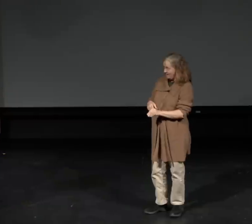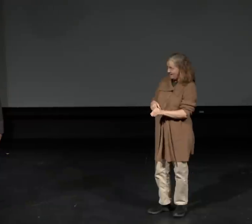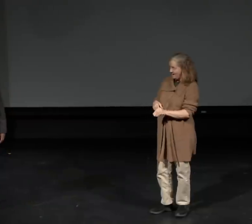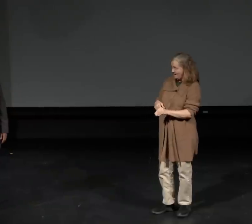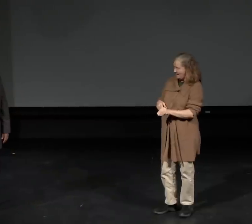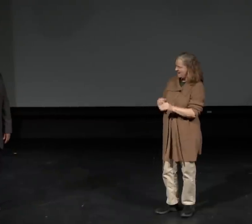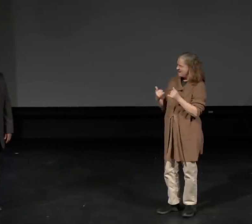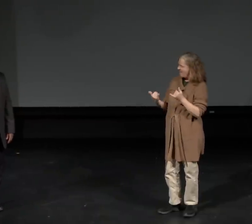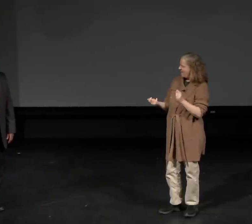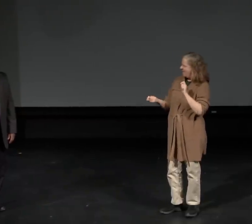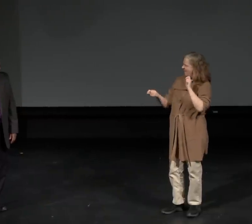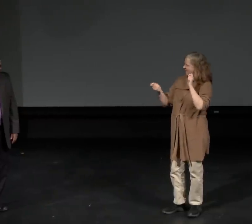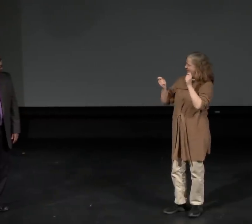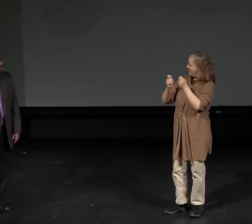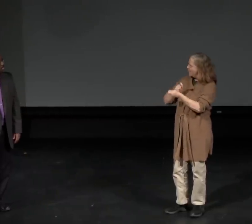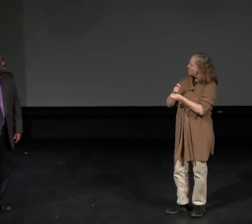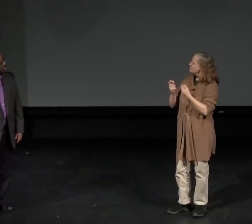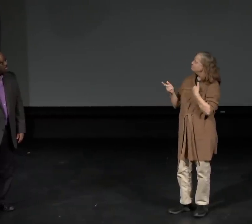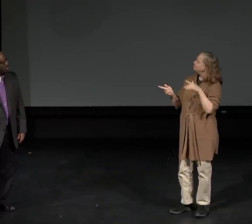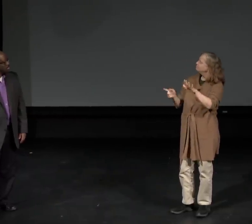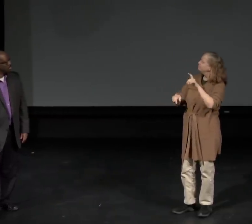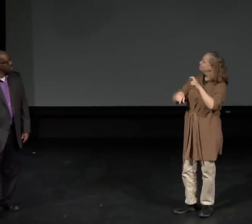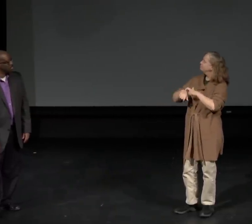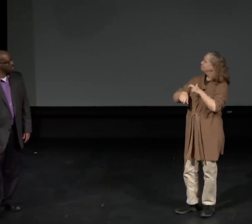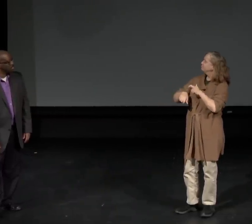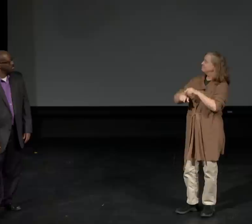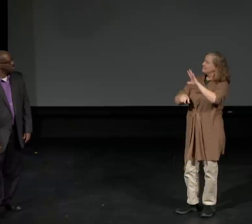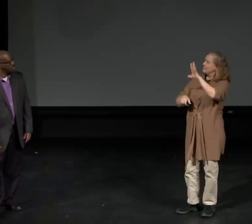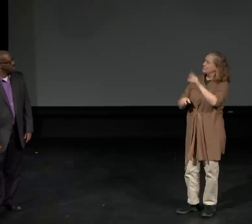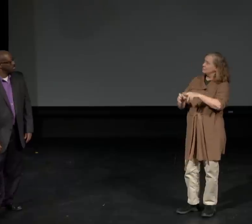You were mentioning about Nathie originating the sign for "Africa."